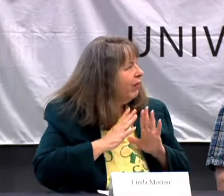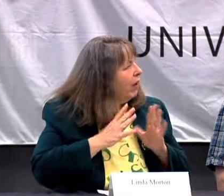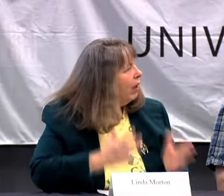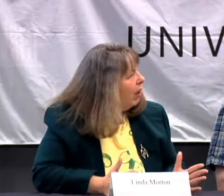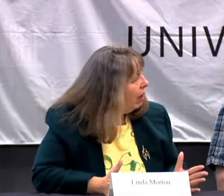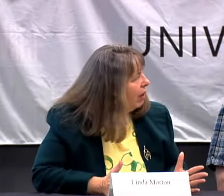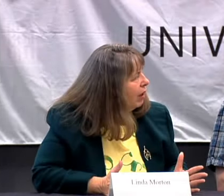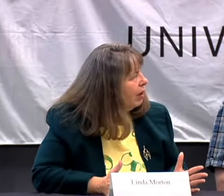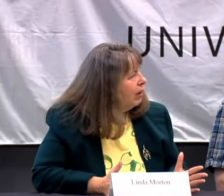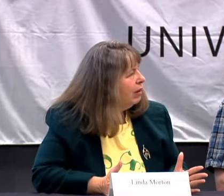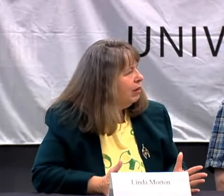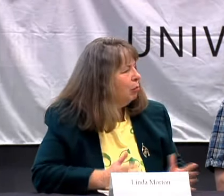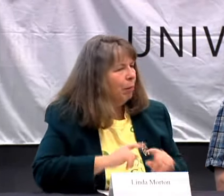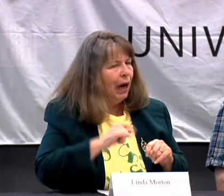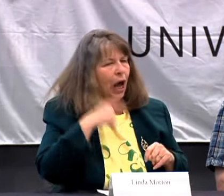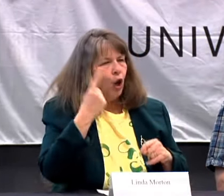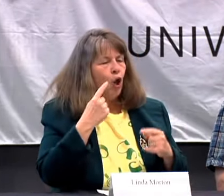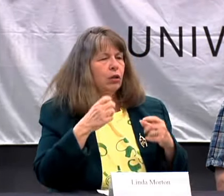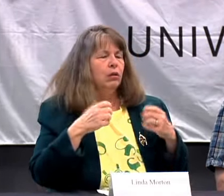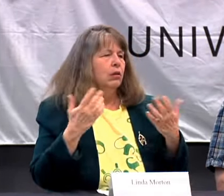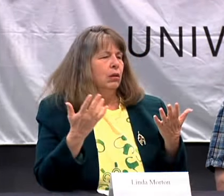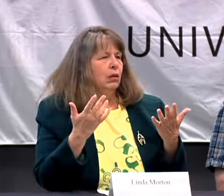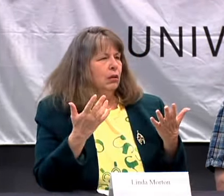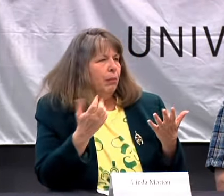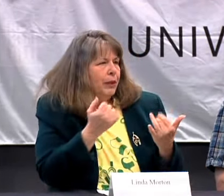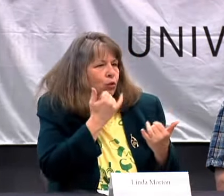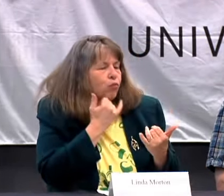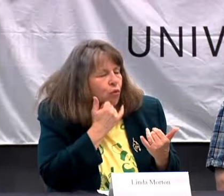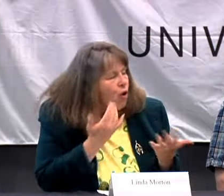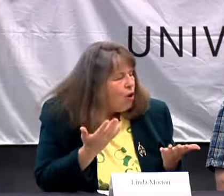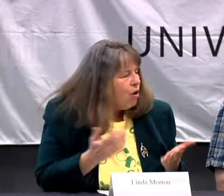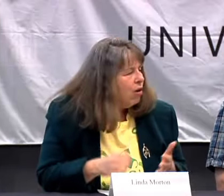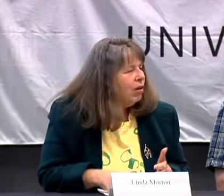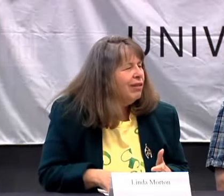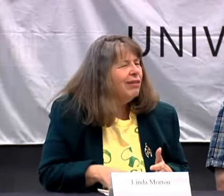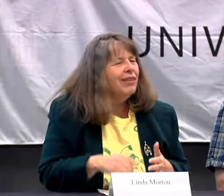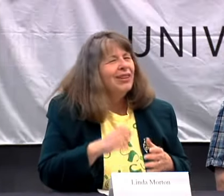"ARE YOU ALL RIGHT?" YES I'M FINE. MAYBE I LOOK LIKE SOME THING'S